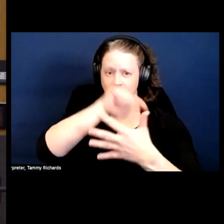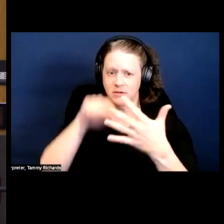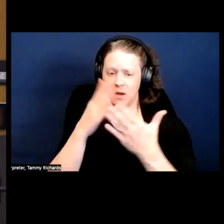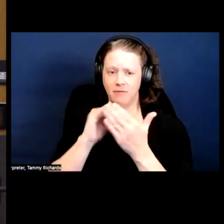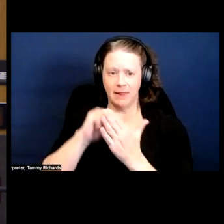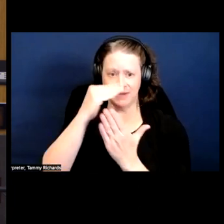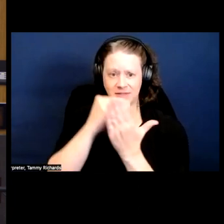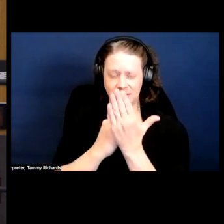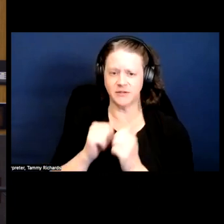lessons, okay.